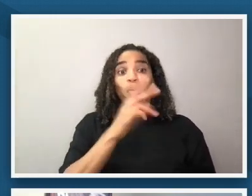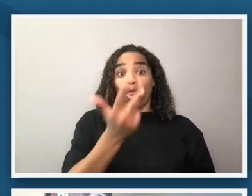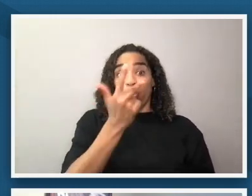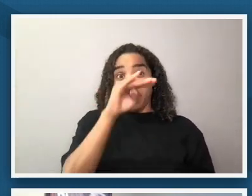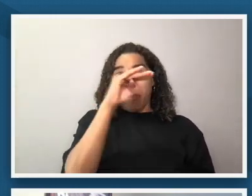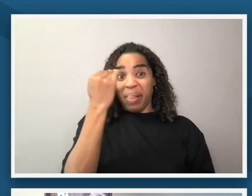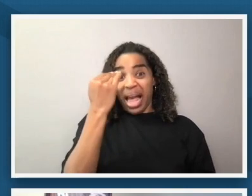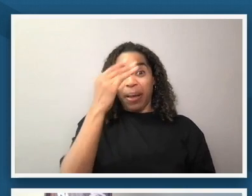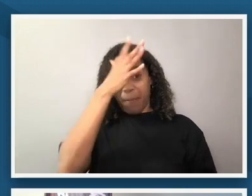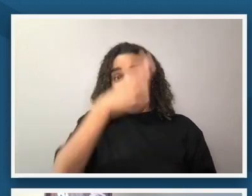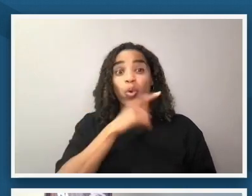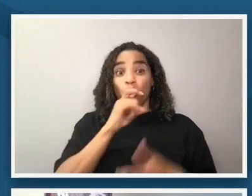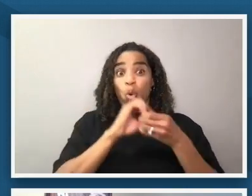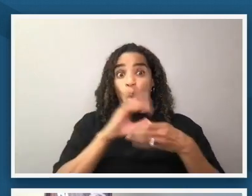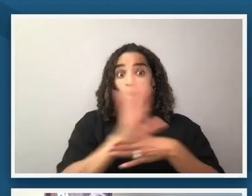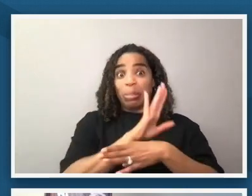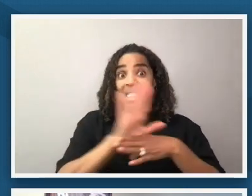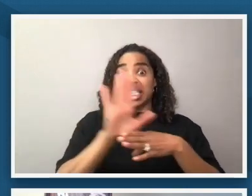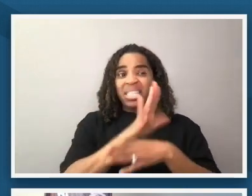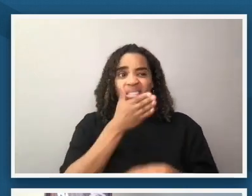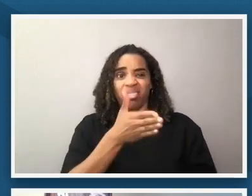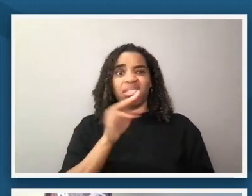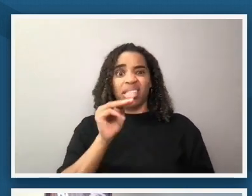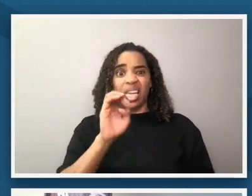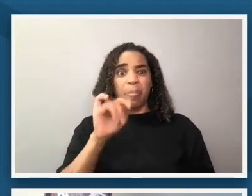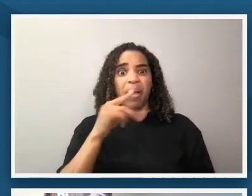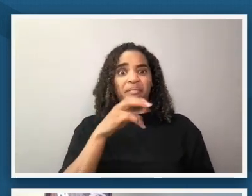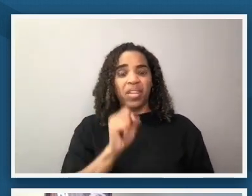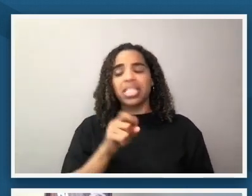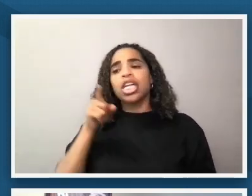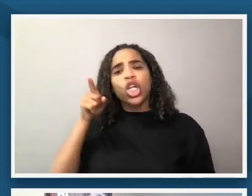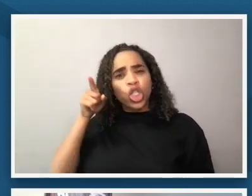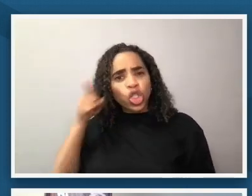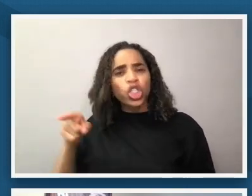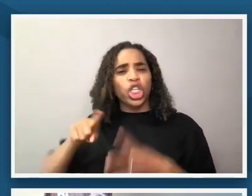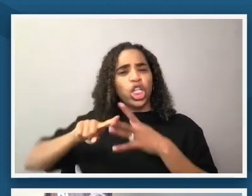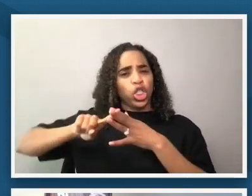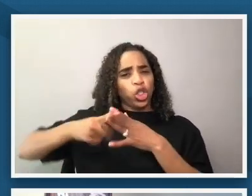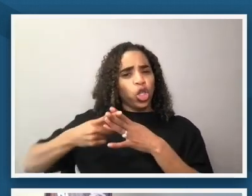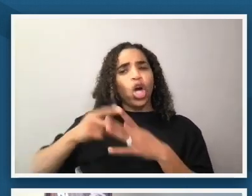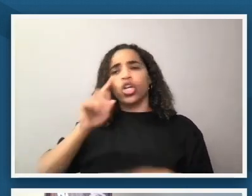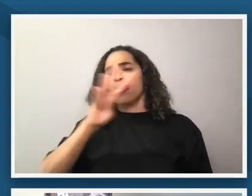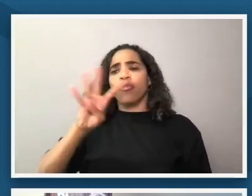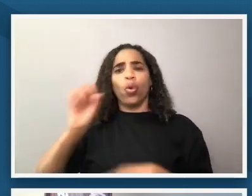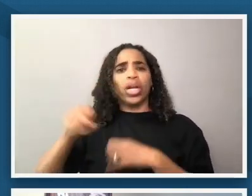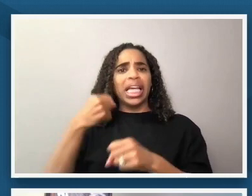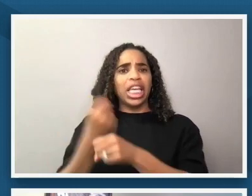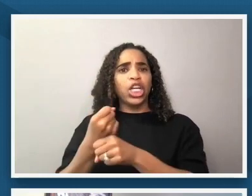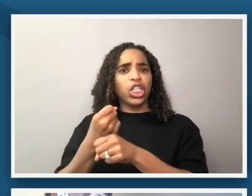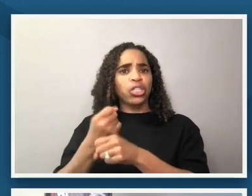wells launched what became a